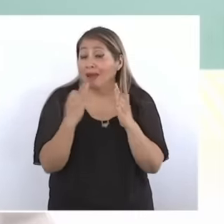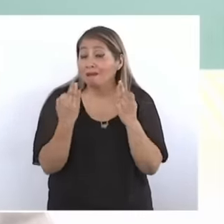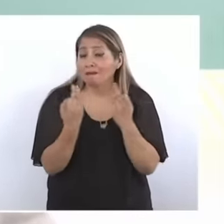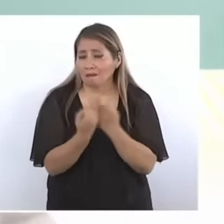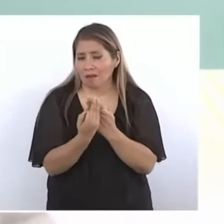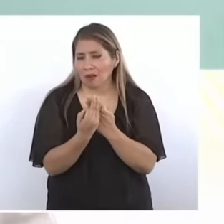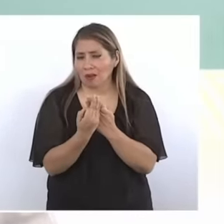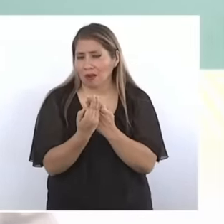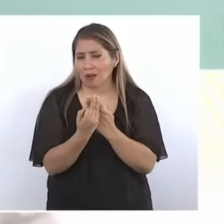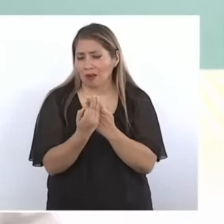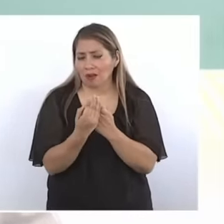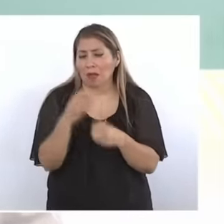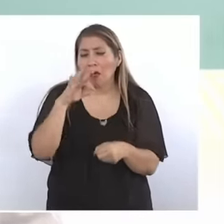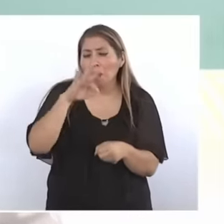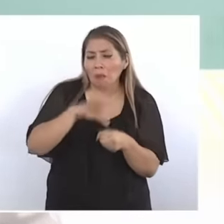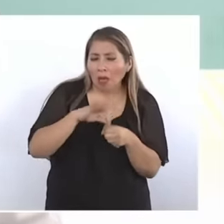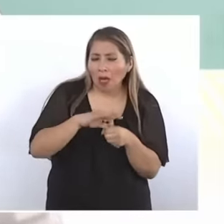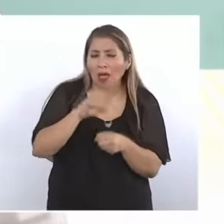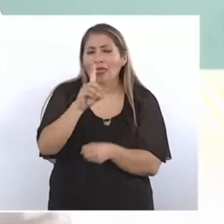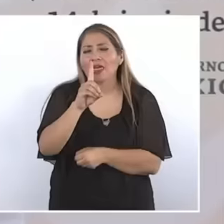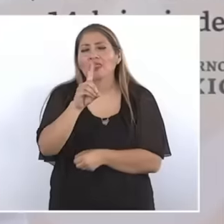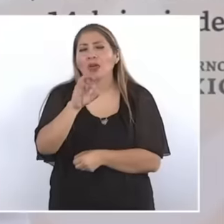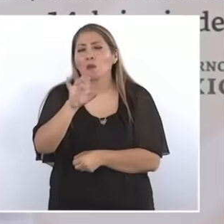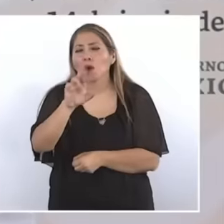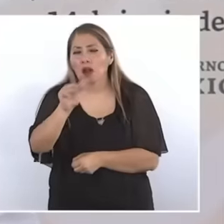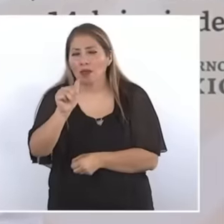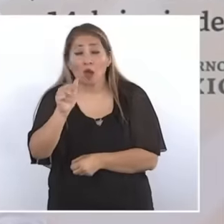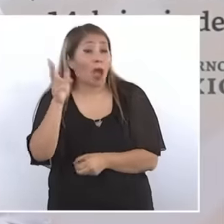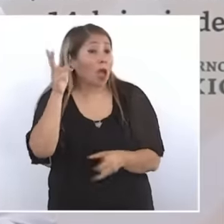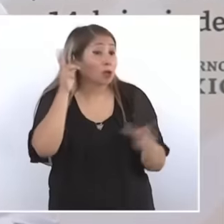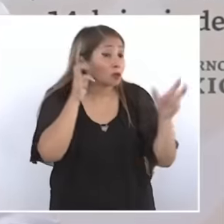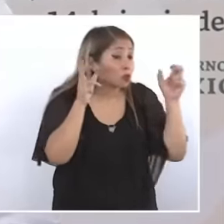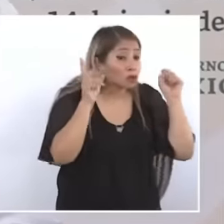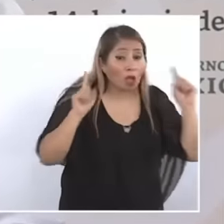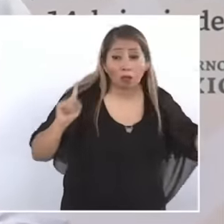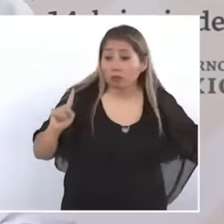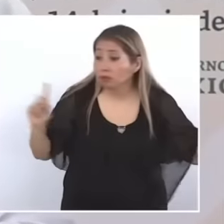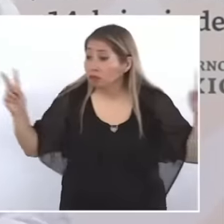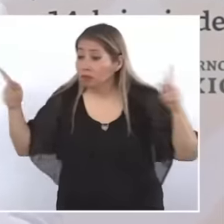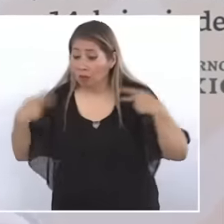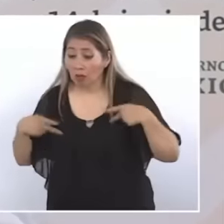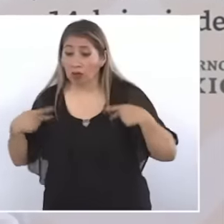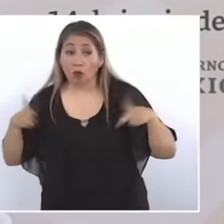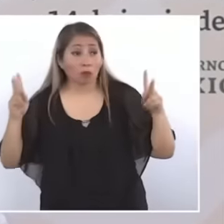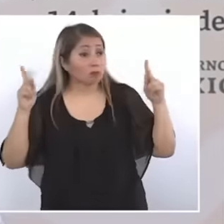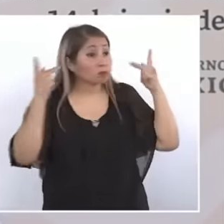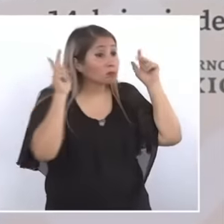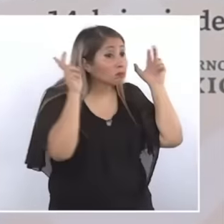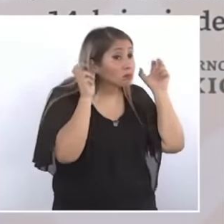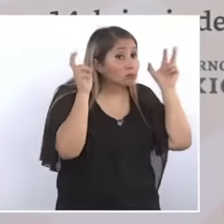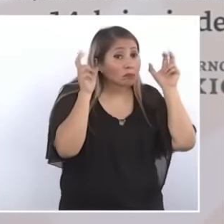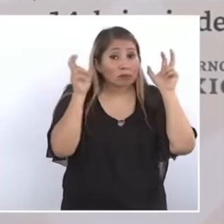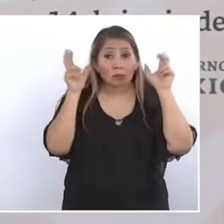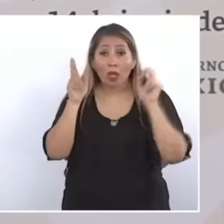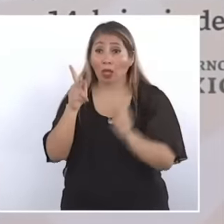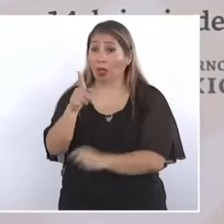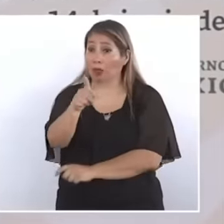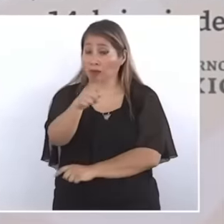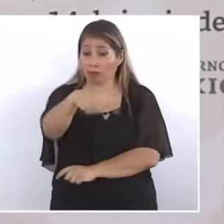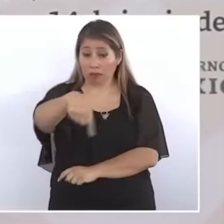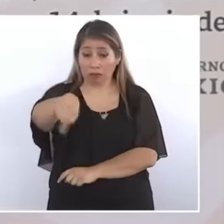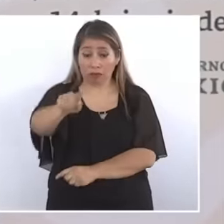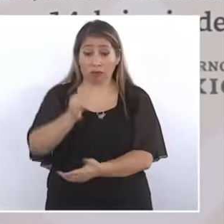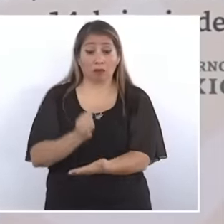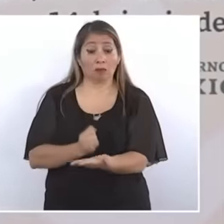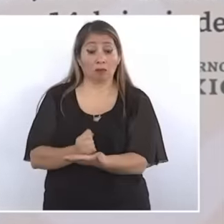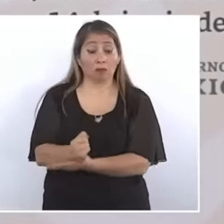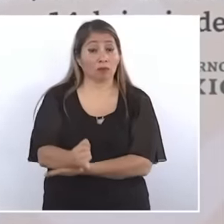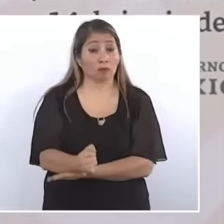by listening to the people and letting the people decide because in democracy it is the